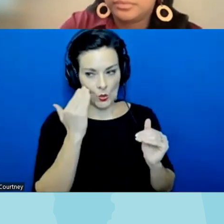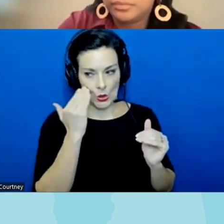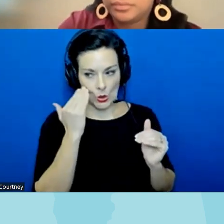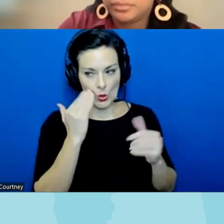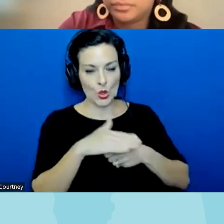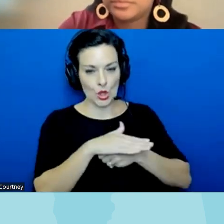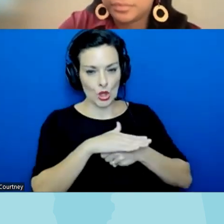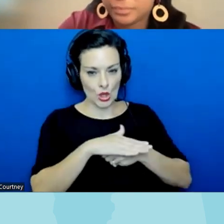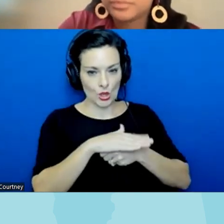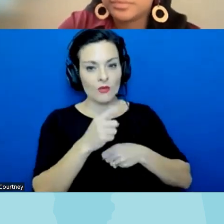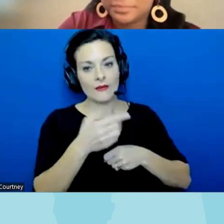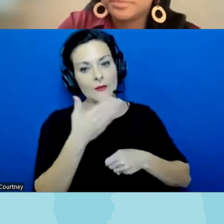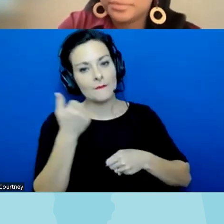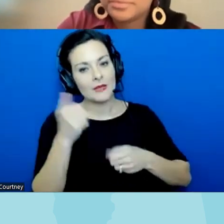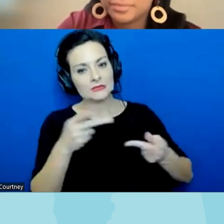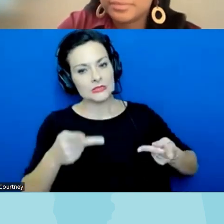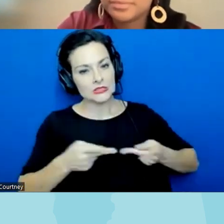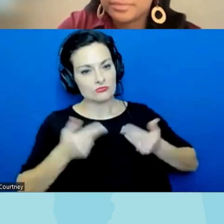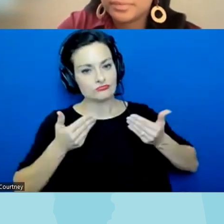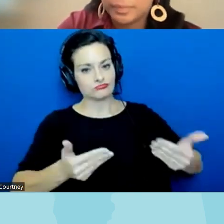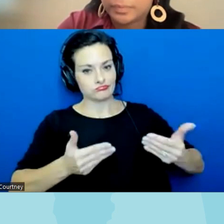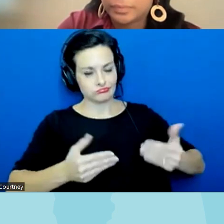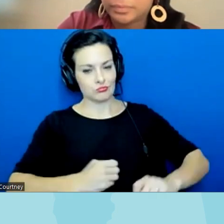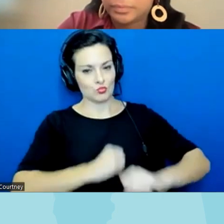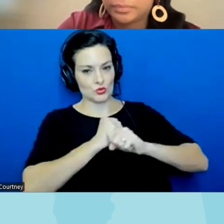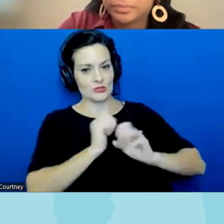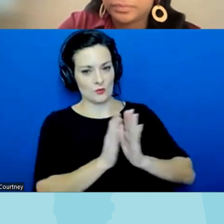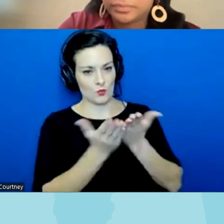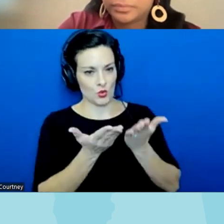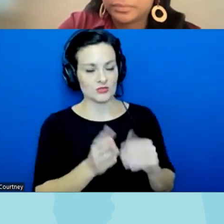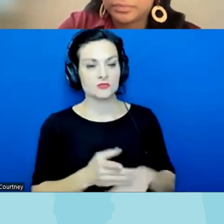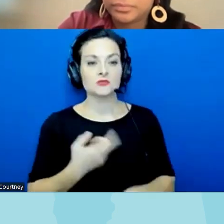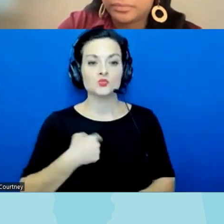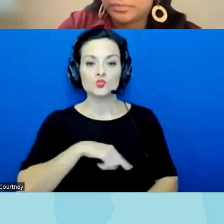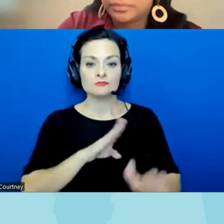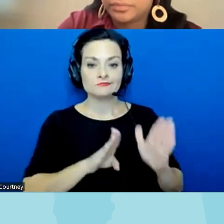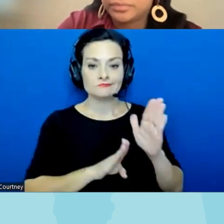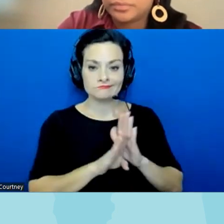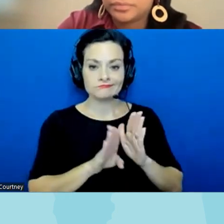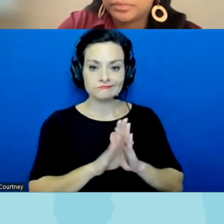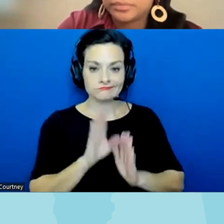in the best position to protect books so that's something we've developed and are are um working